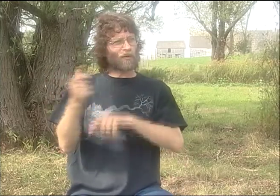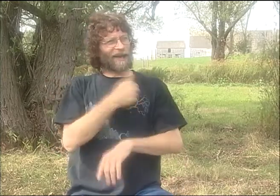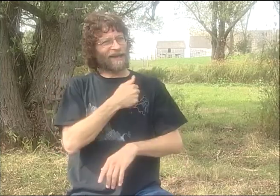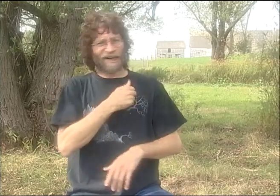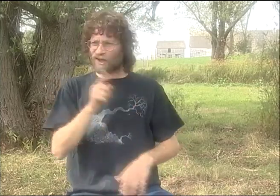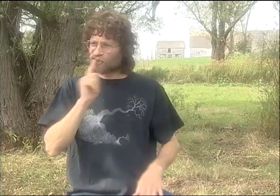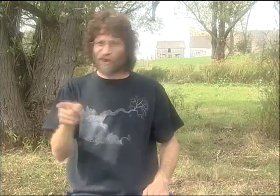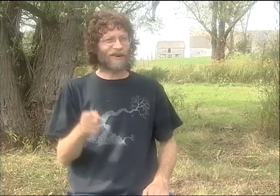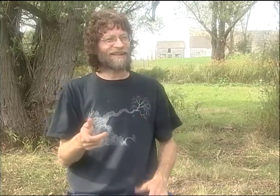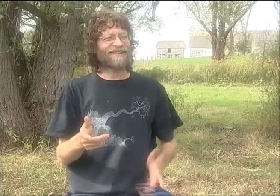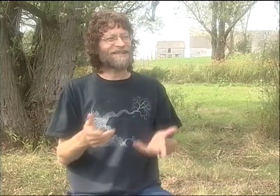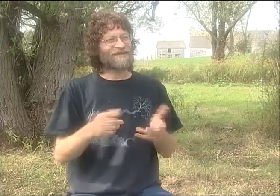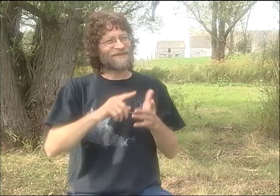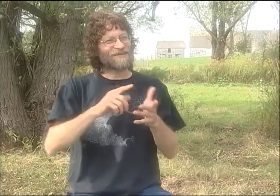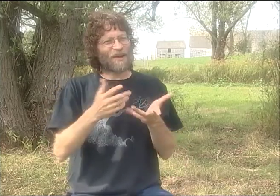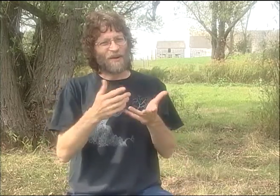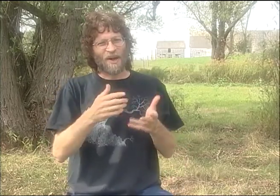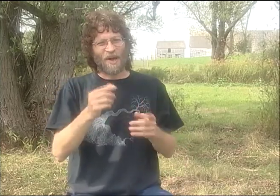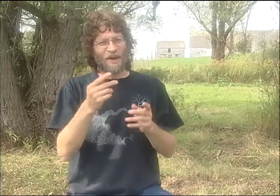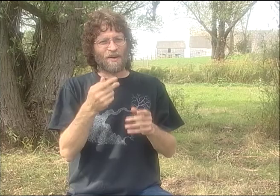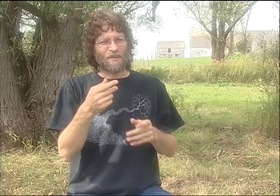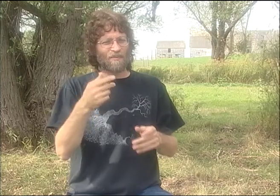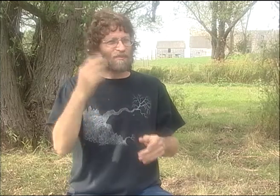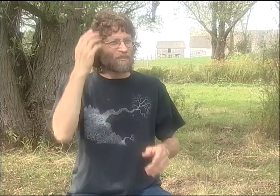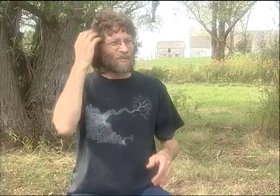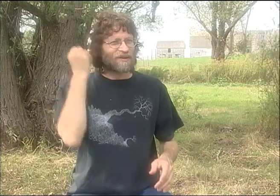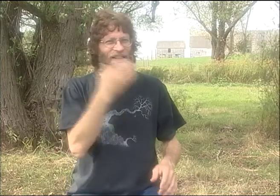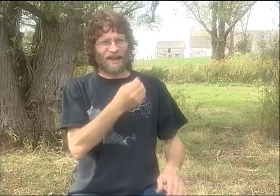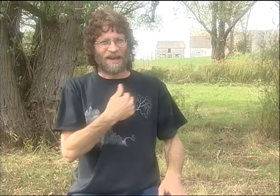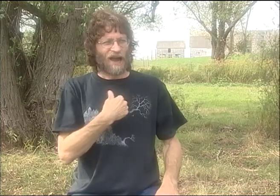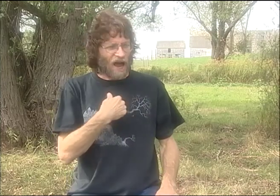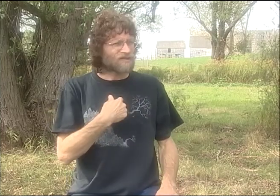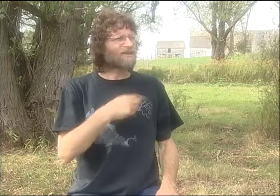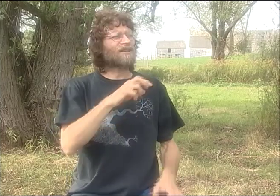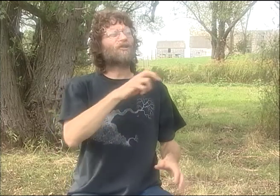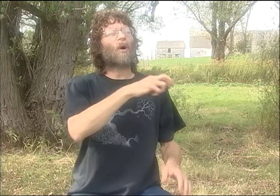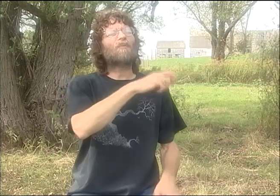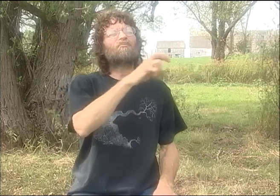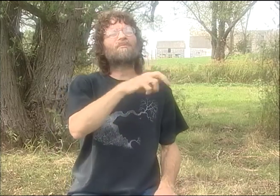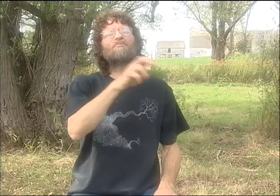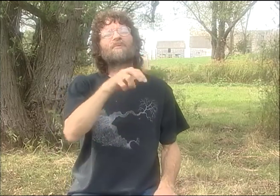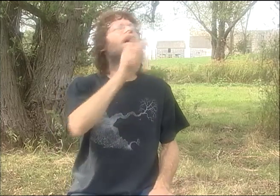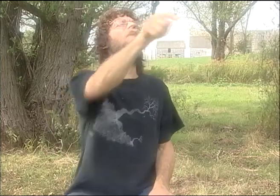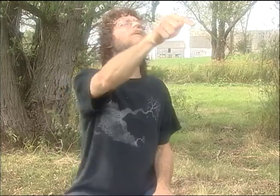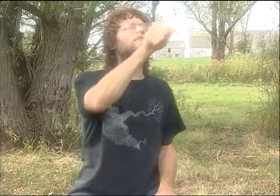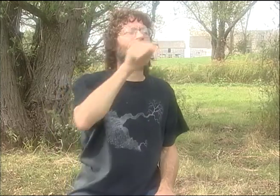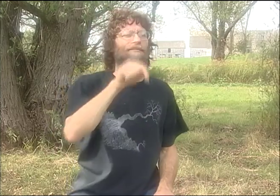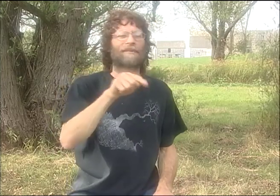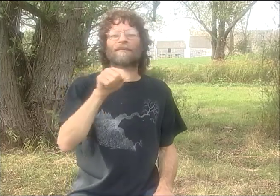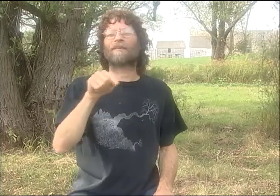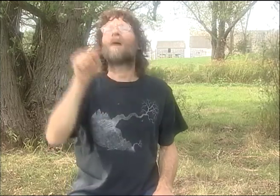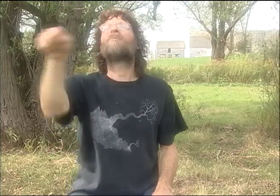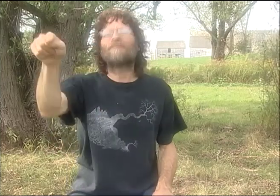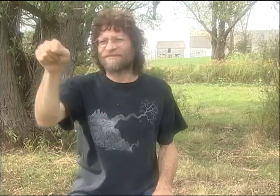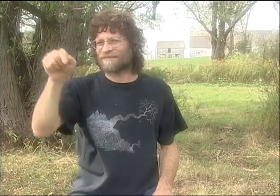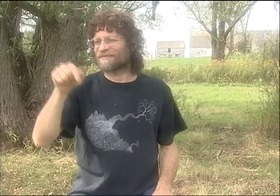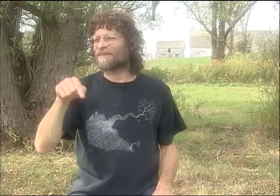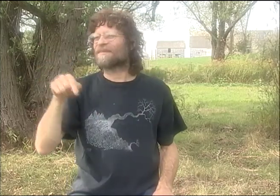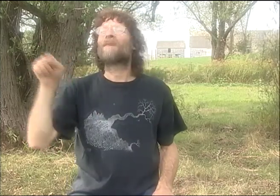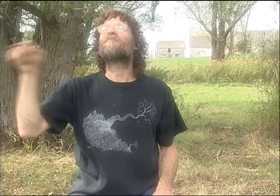WHO WAS IN THE AUDIENCE, SAY, "WANT TO COME TO CLEVELAND?" "OK. OH." "WANT TO COME TO CANADA?" "SURE."